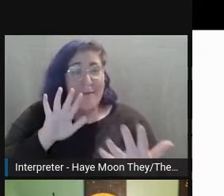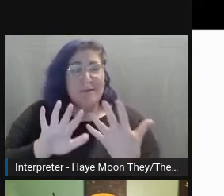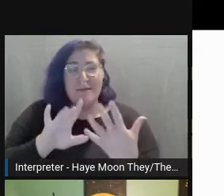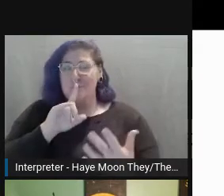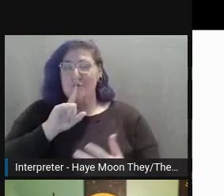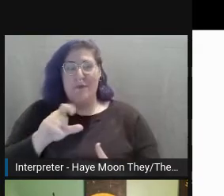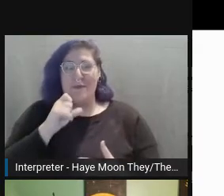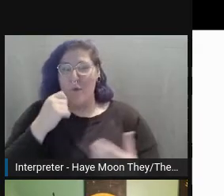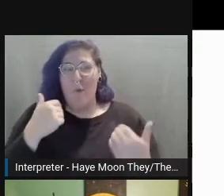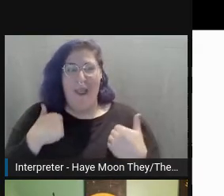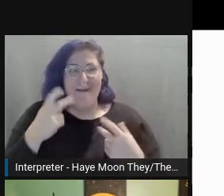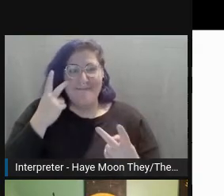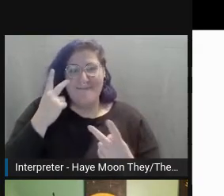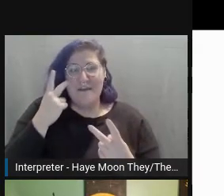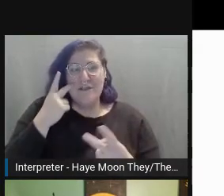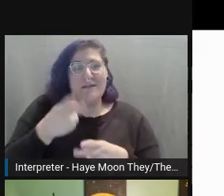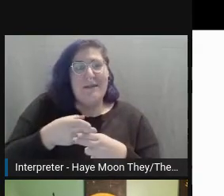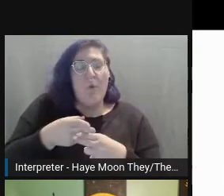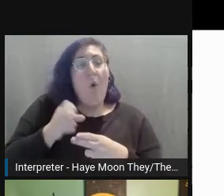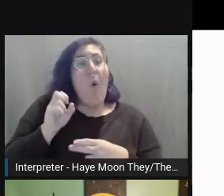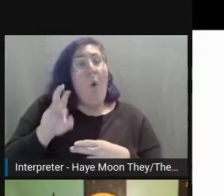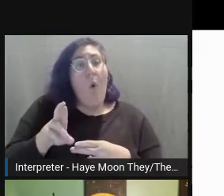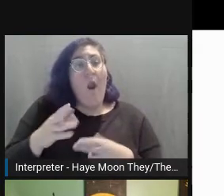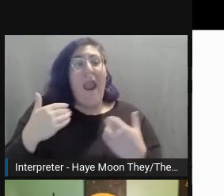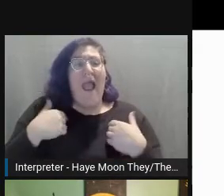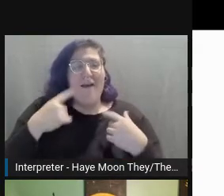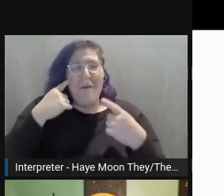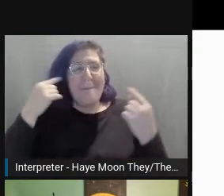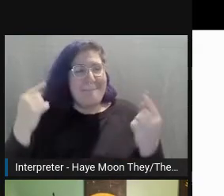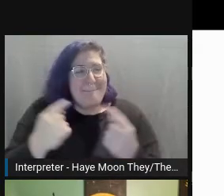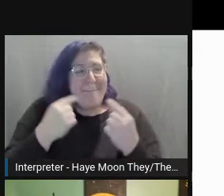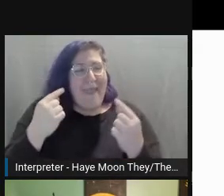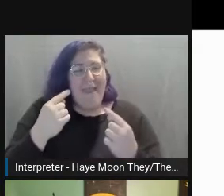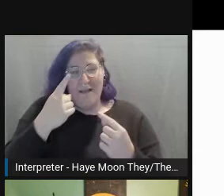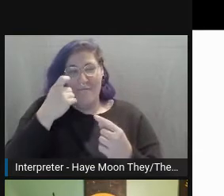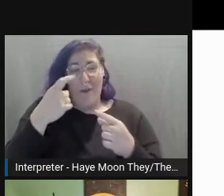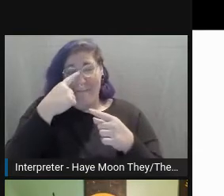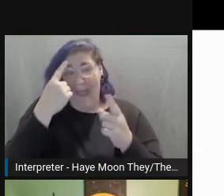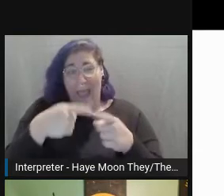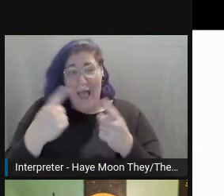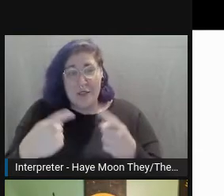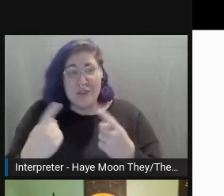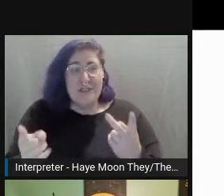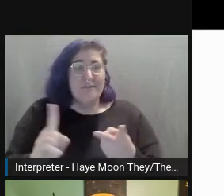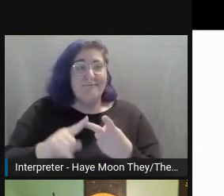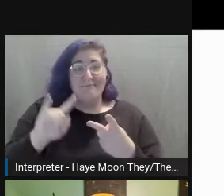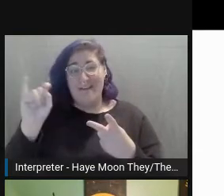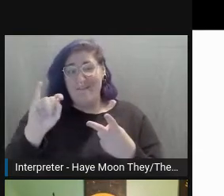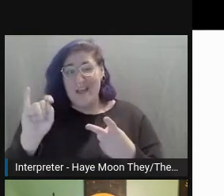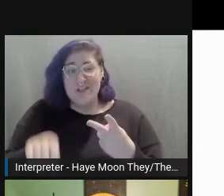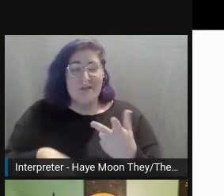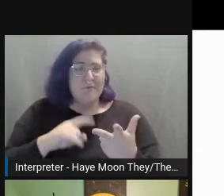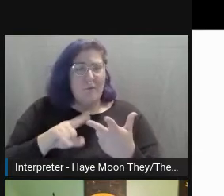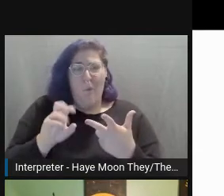Someone may have painful eyes from allergies, or infections, or just sensitive eyes.